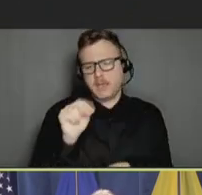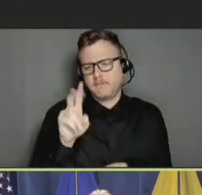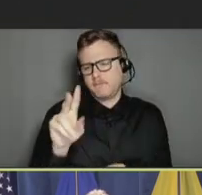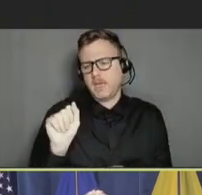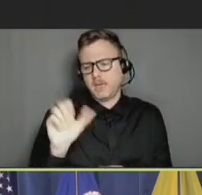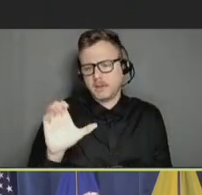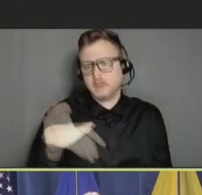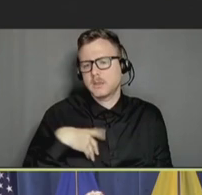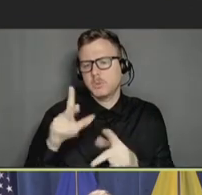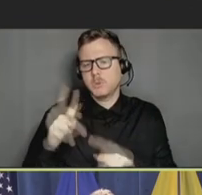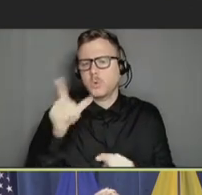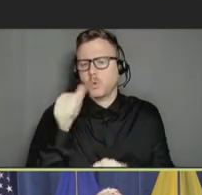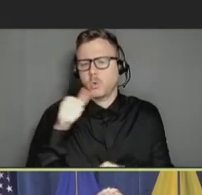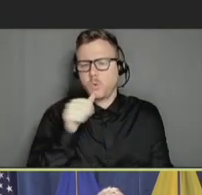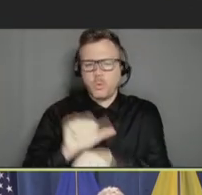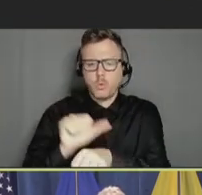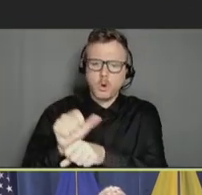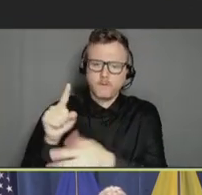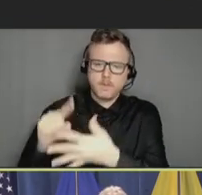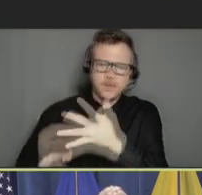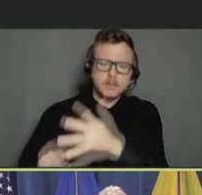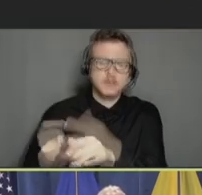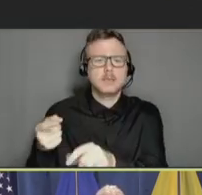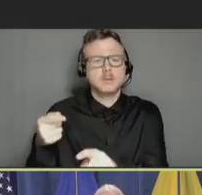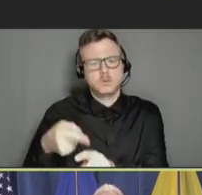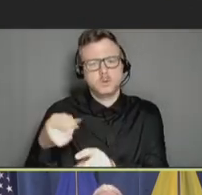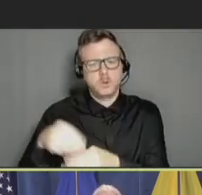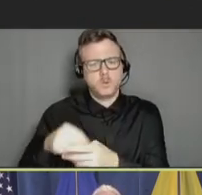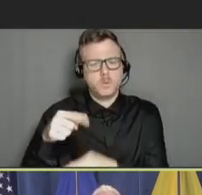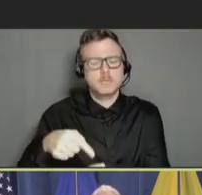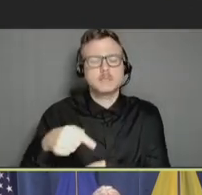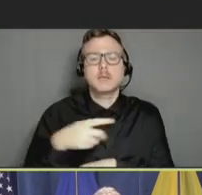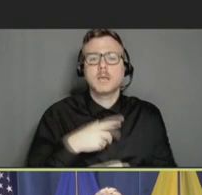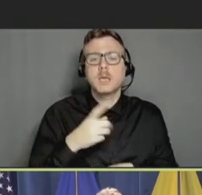to extend gratitude for the work being done in this committee to support the two charges